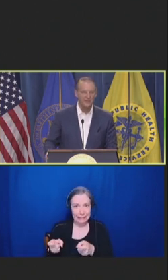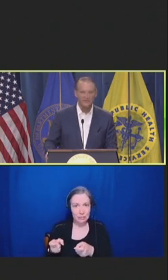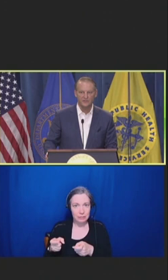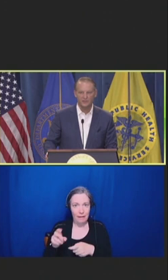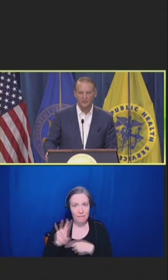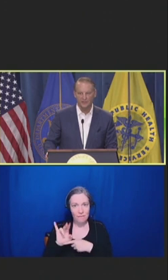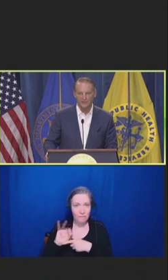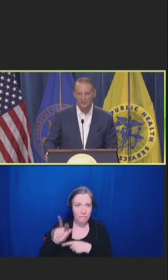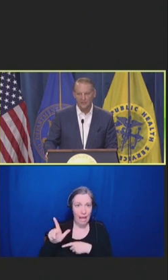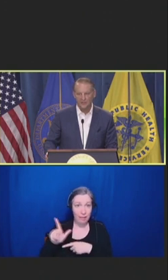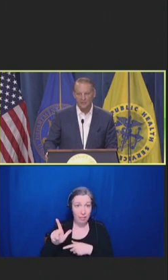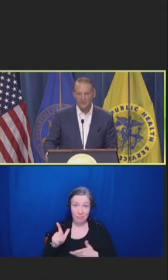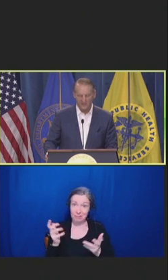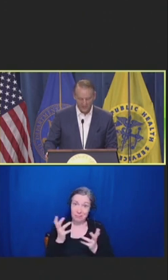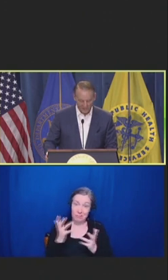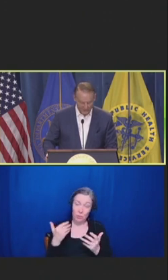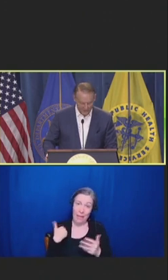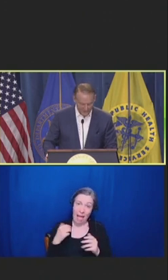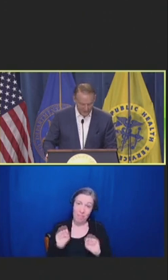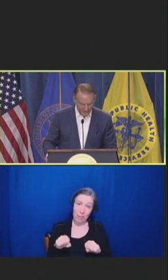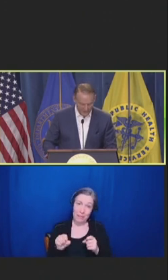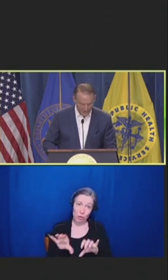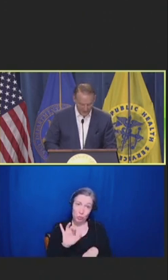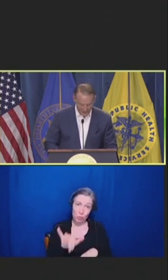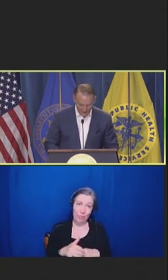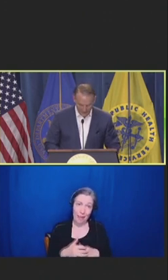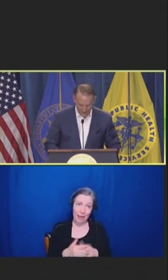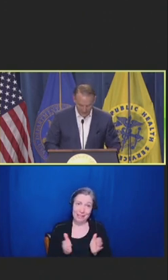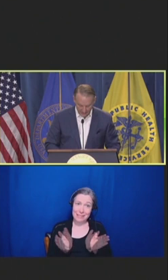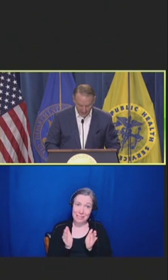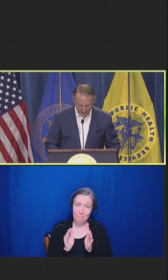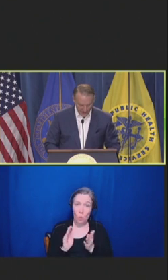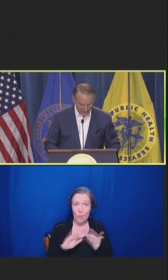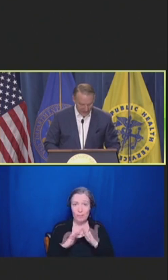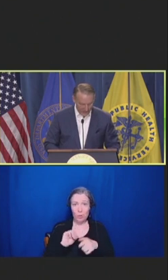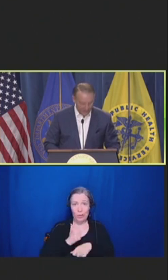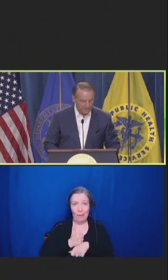to really provide vaccinations in the care setting.